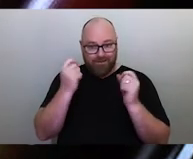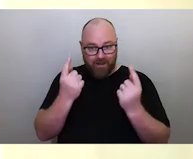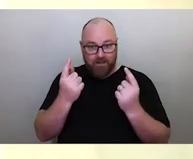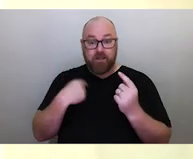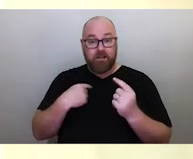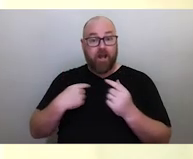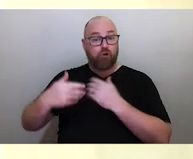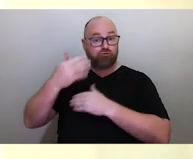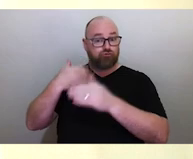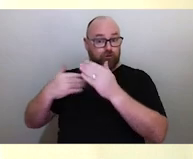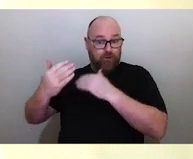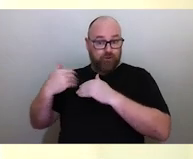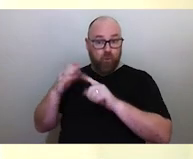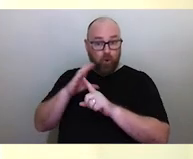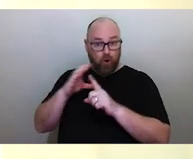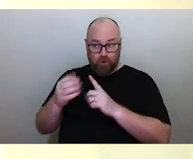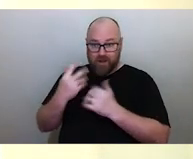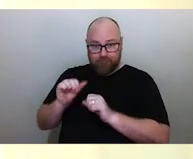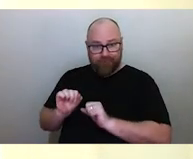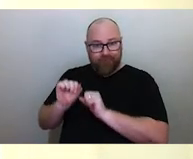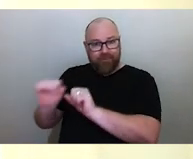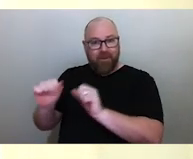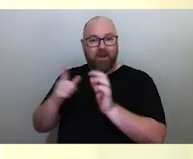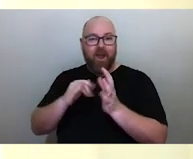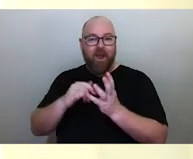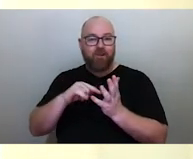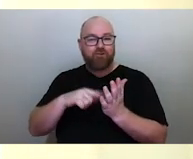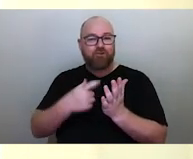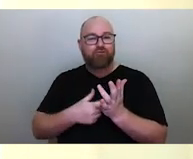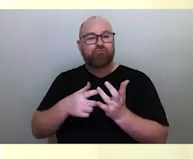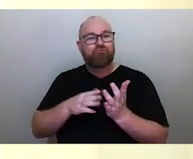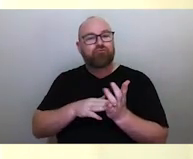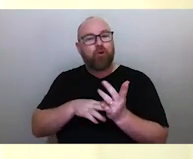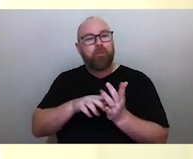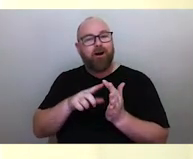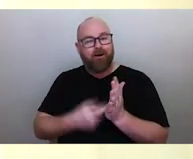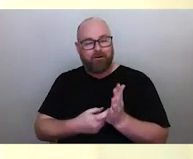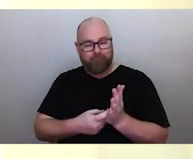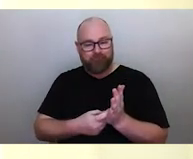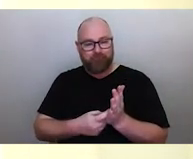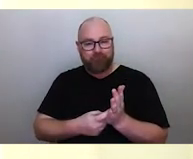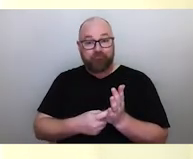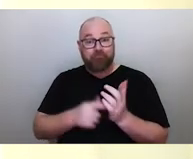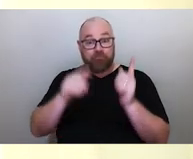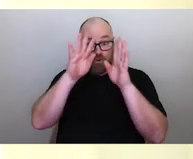also have astronomers. And the Torres Strait, there is a special name for a person